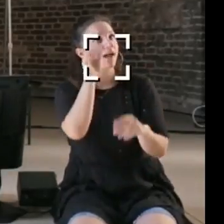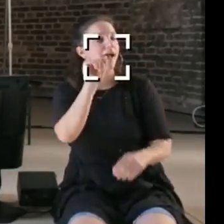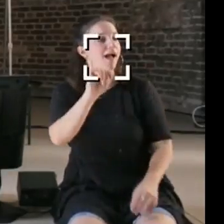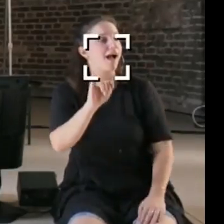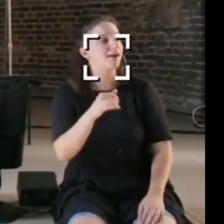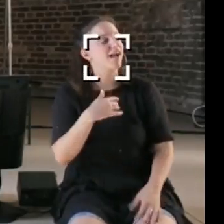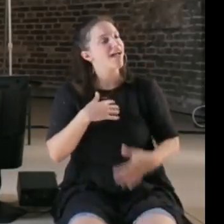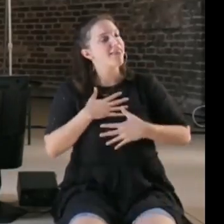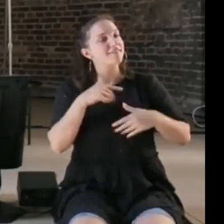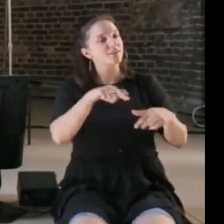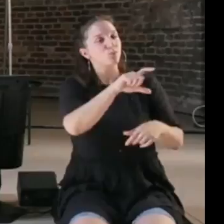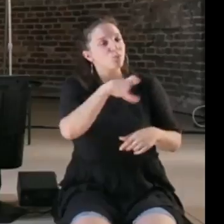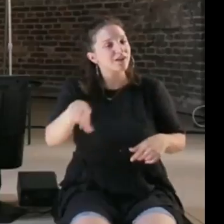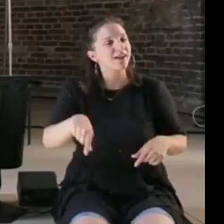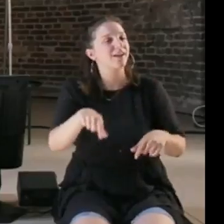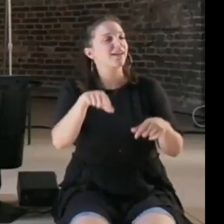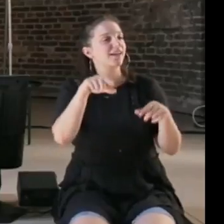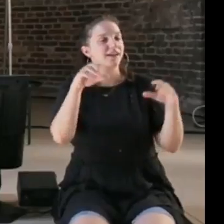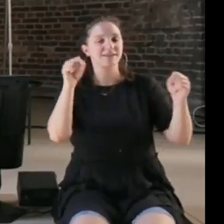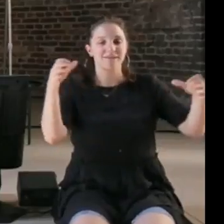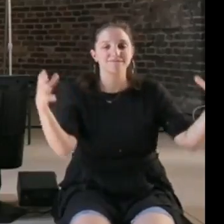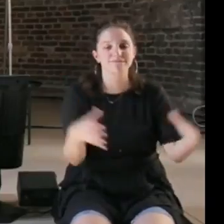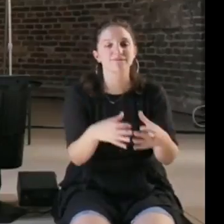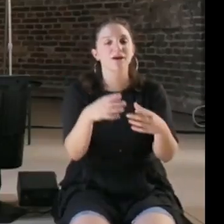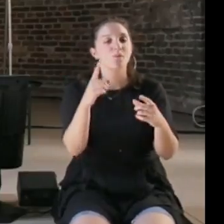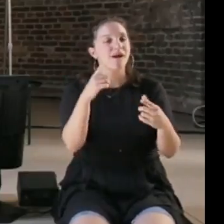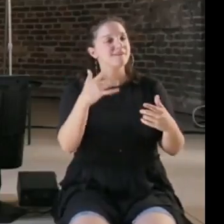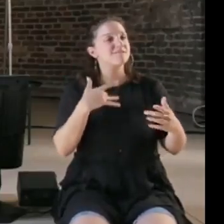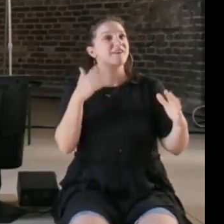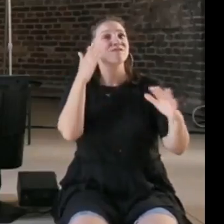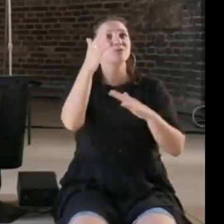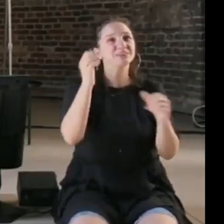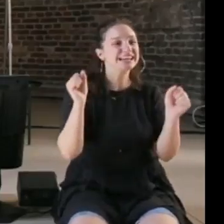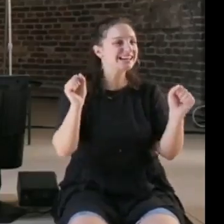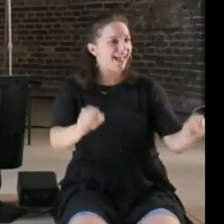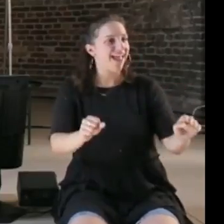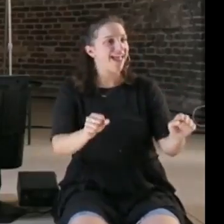a group of friends that we can do these things together with, and I want to thank everyone,